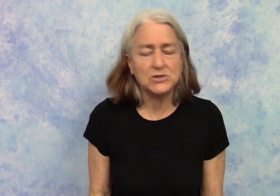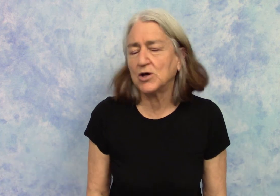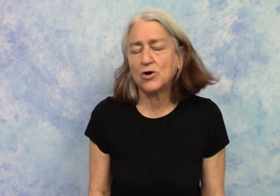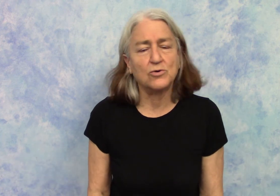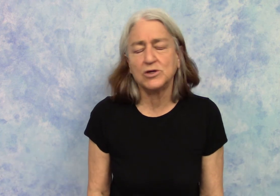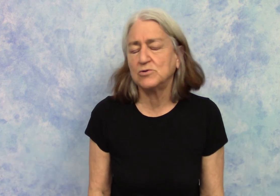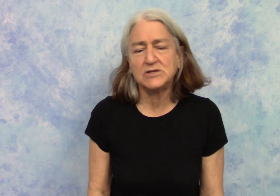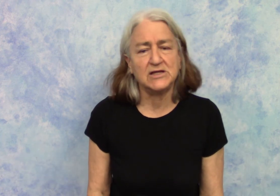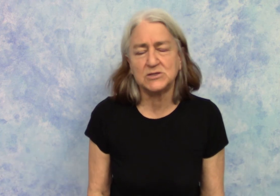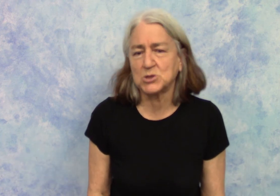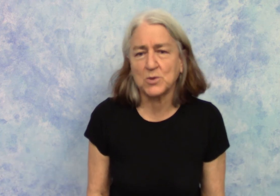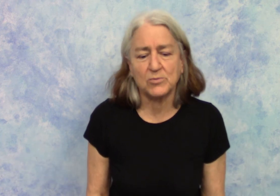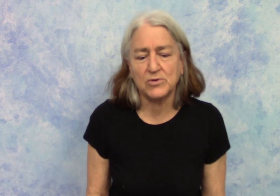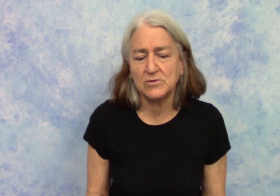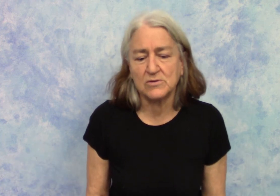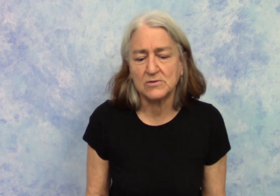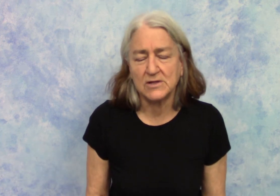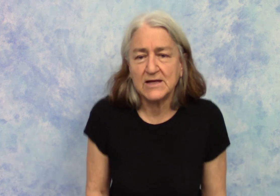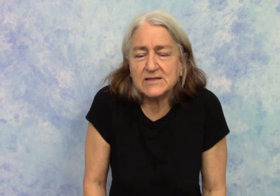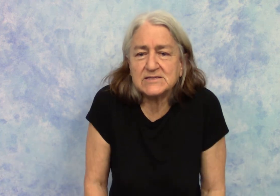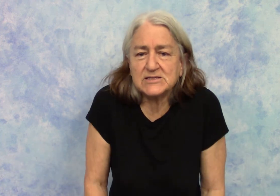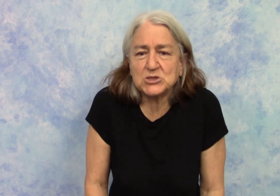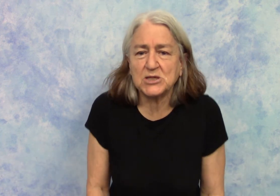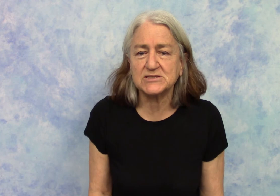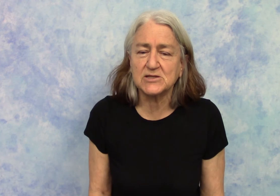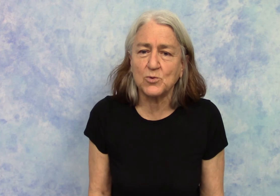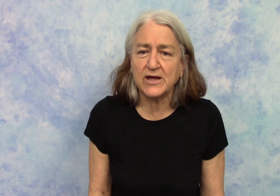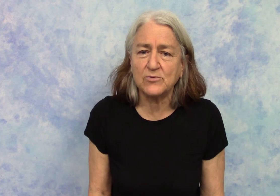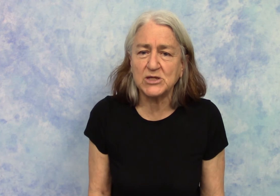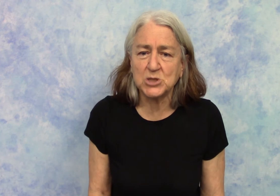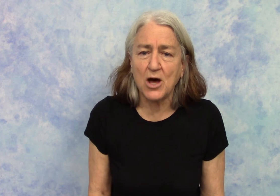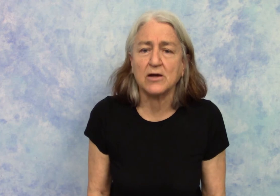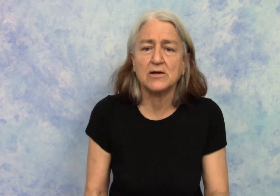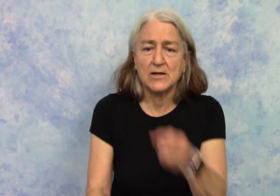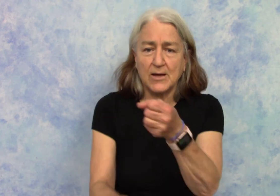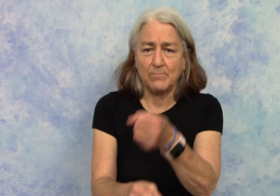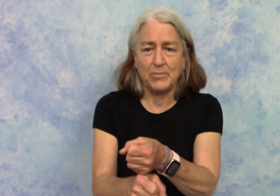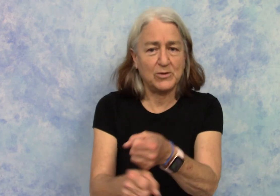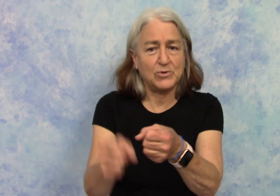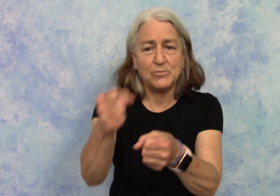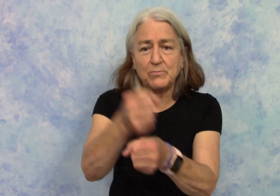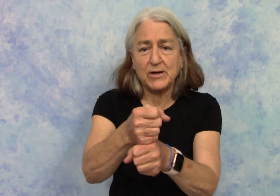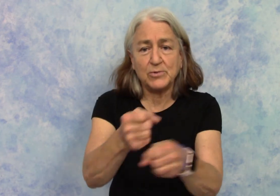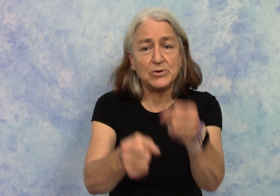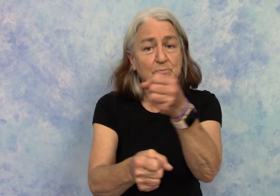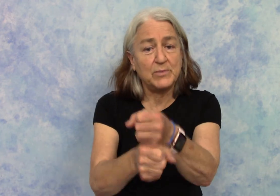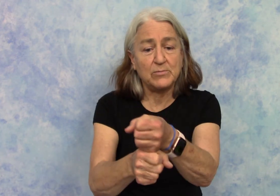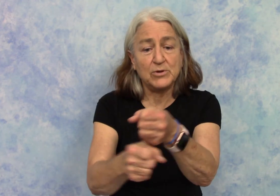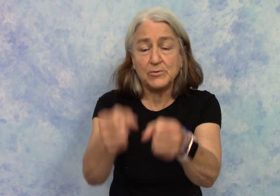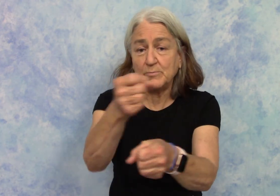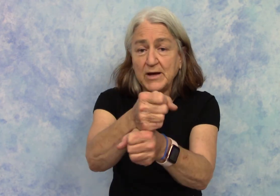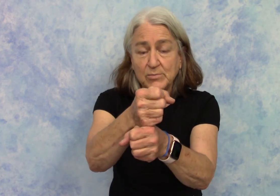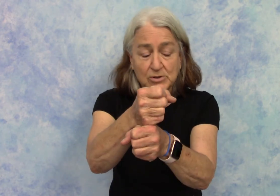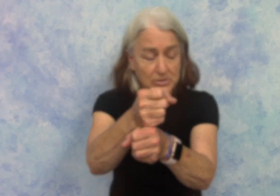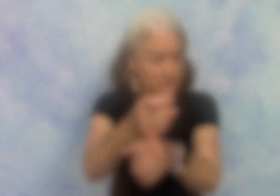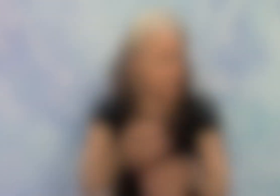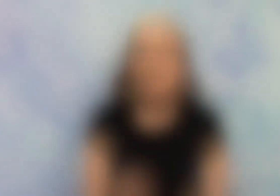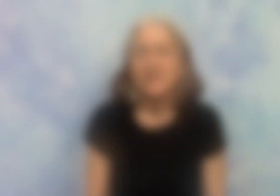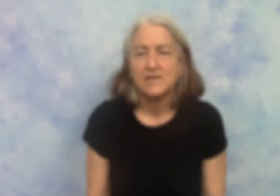No, you needn't trouble. This is just the way we talk. Bubble, bubble, bubble.